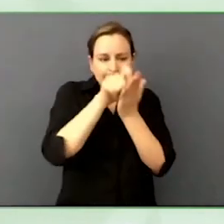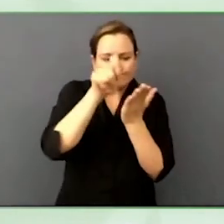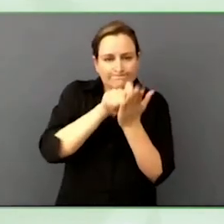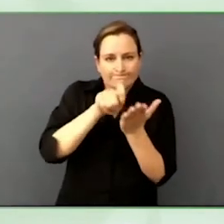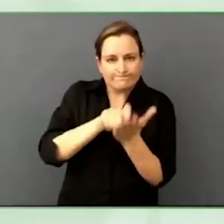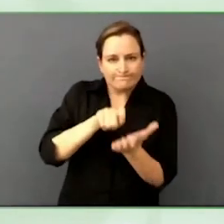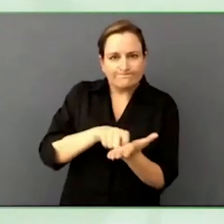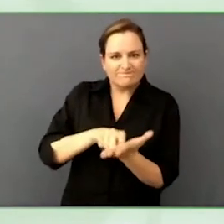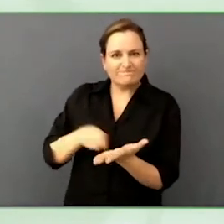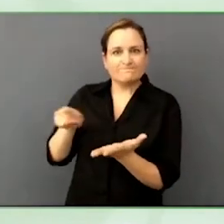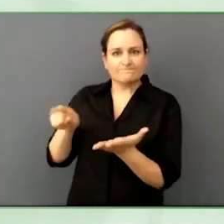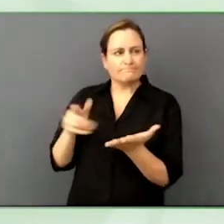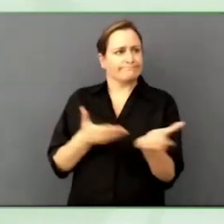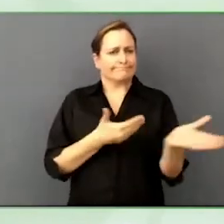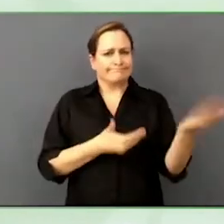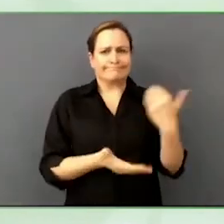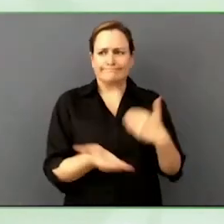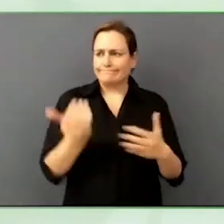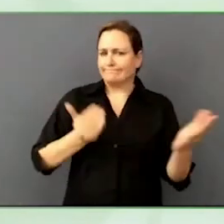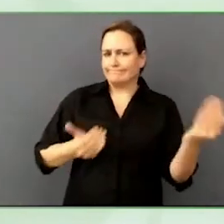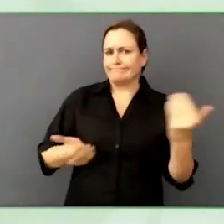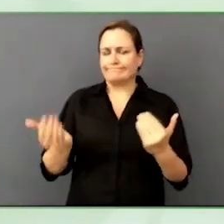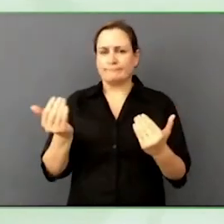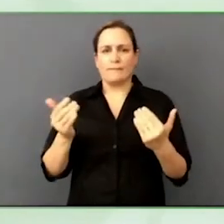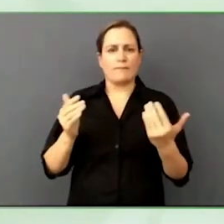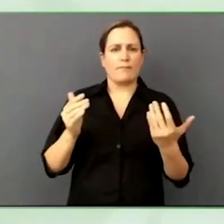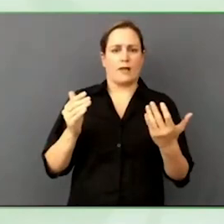On that side, the employment side, this is all developed around the